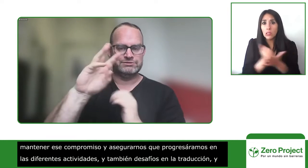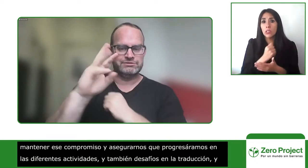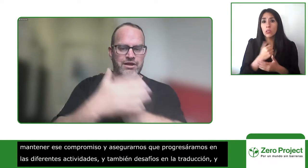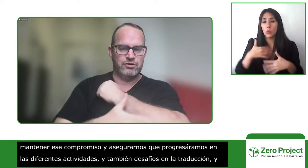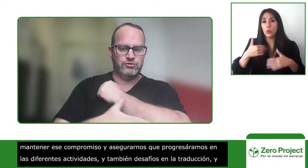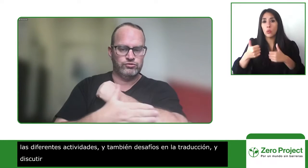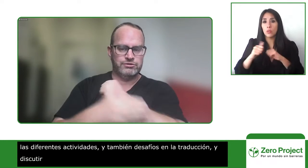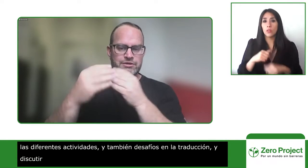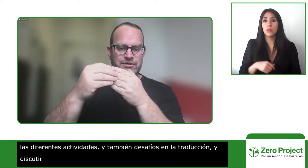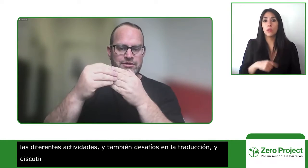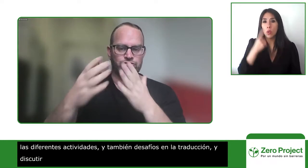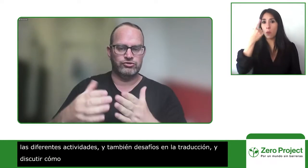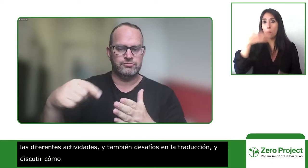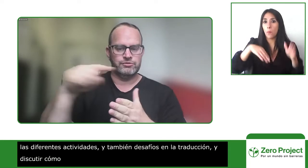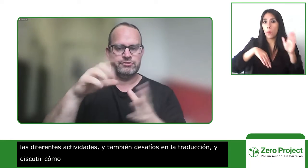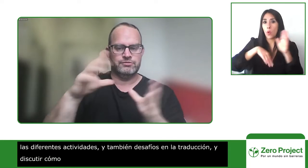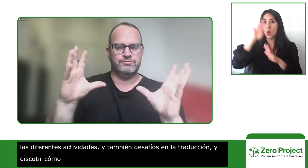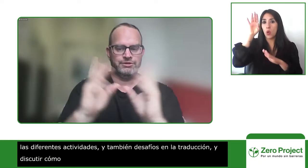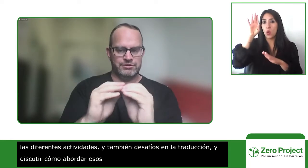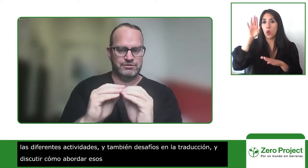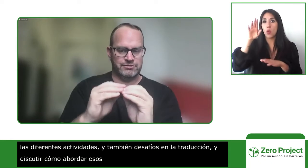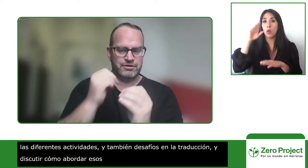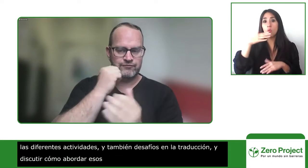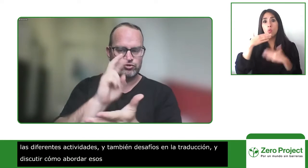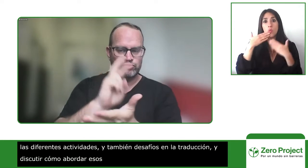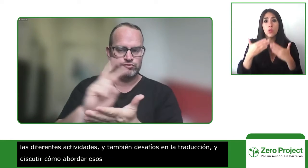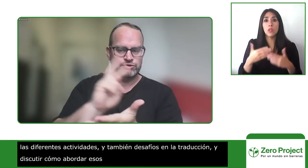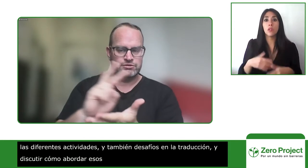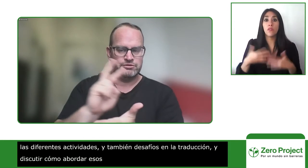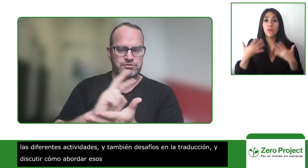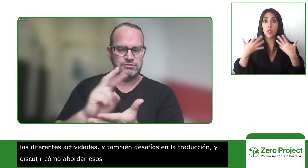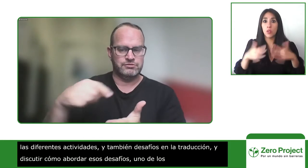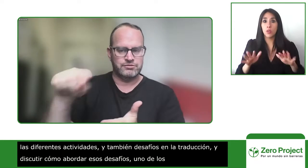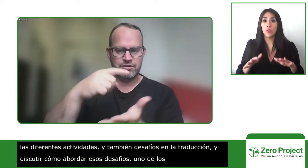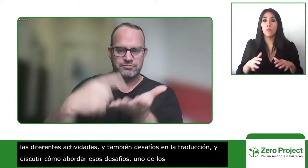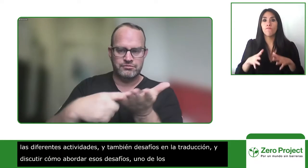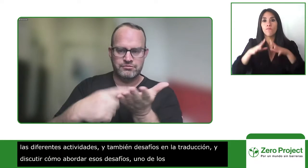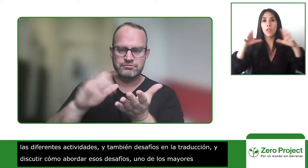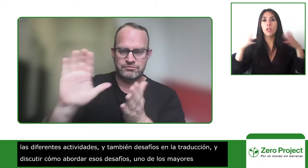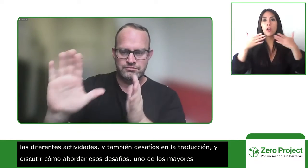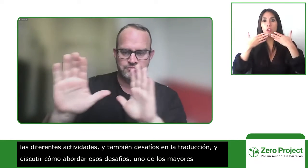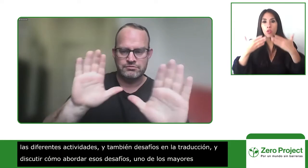international collaborations through six countries now it allowed all of those different